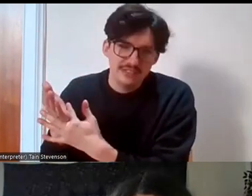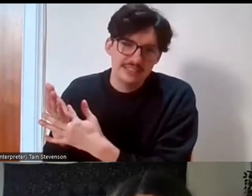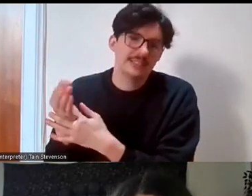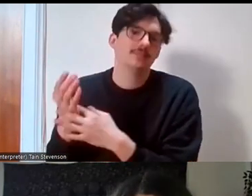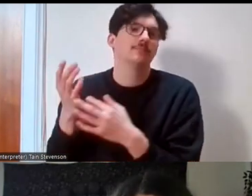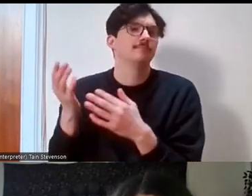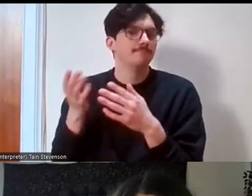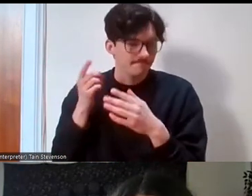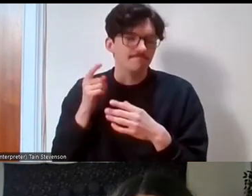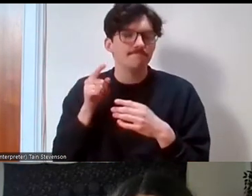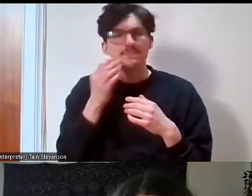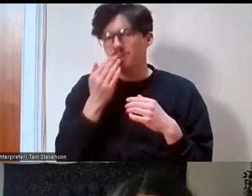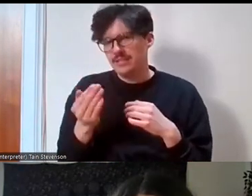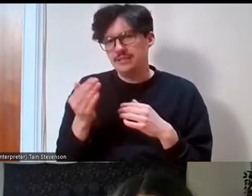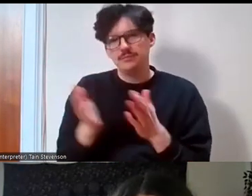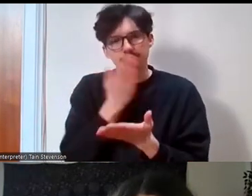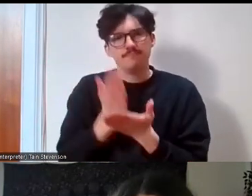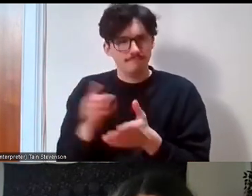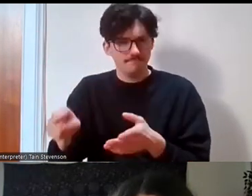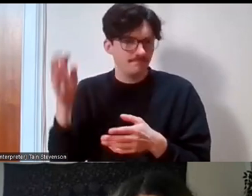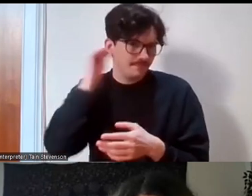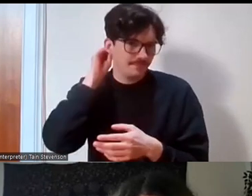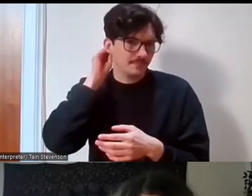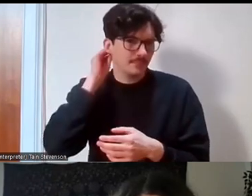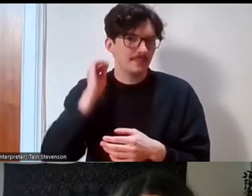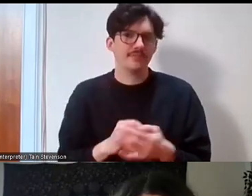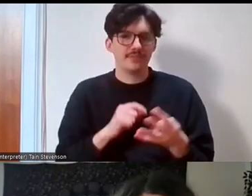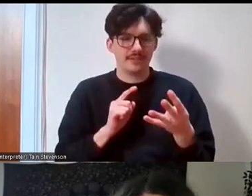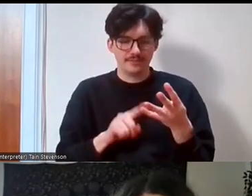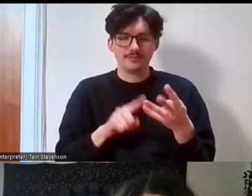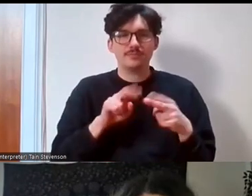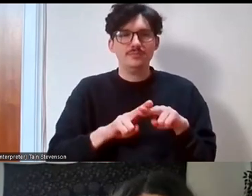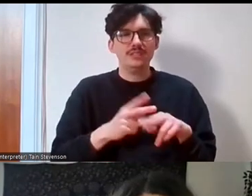please do them for those that are just nervous and worried about coming out of their comfort